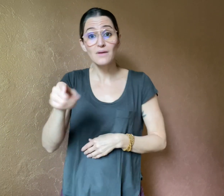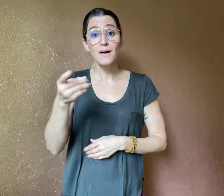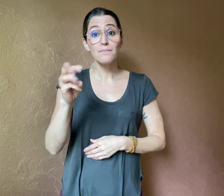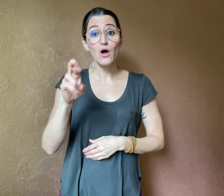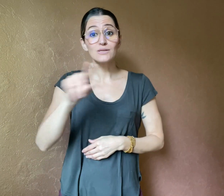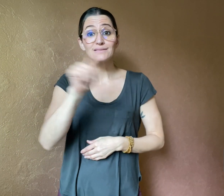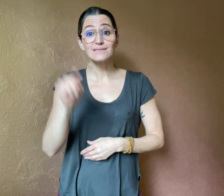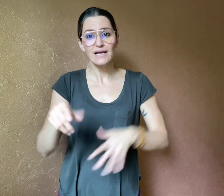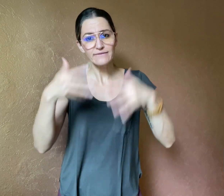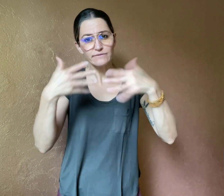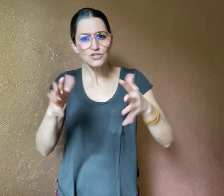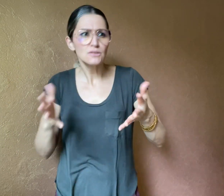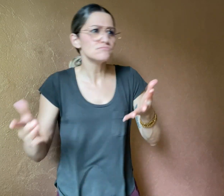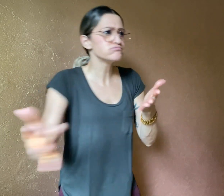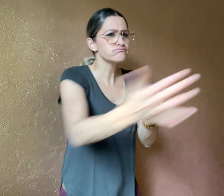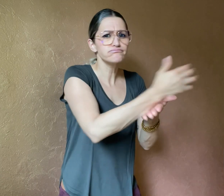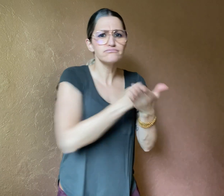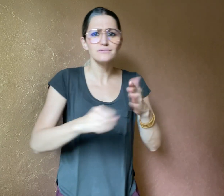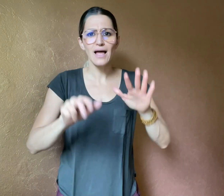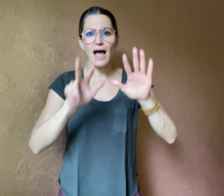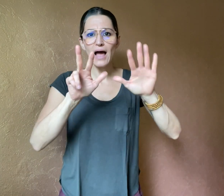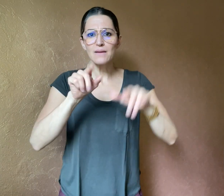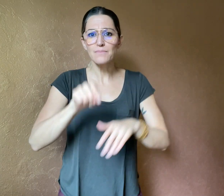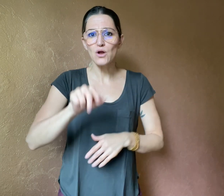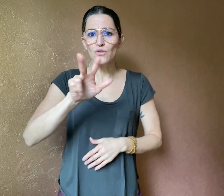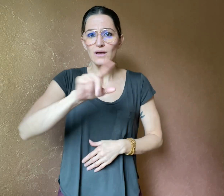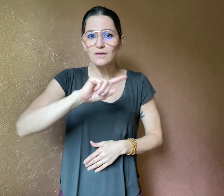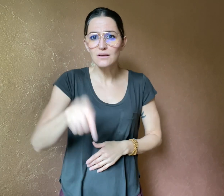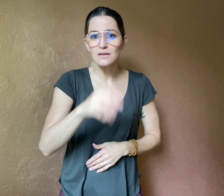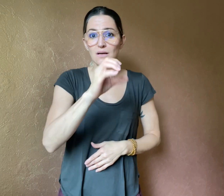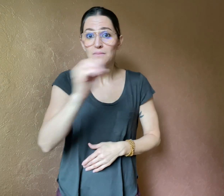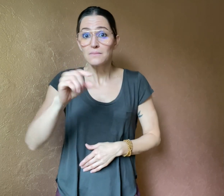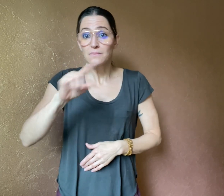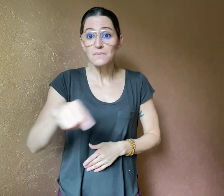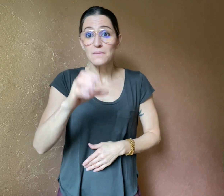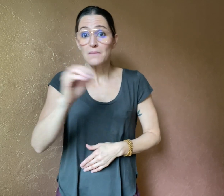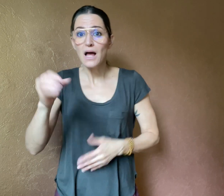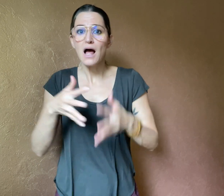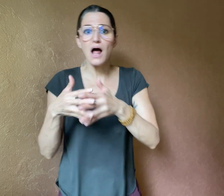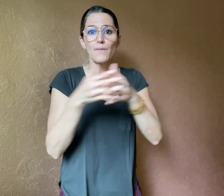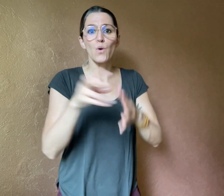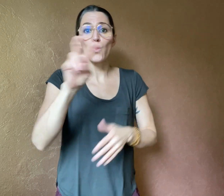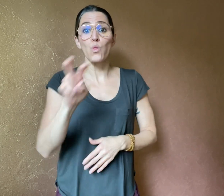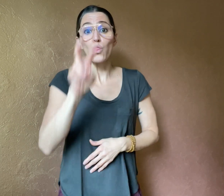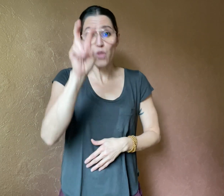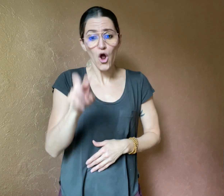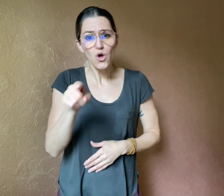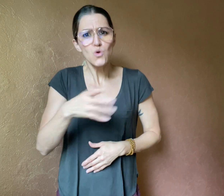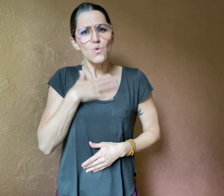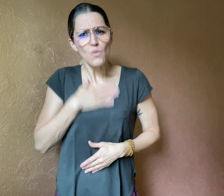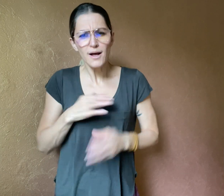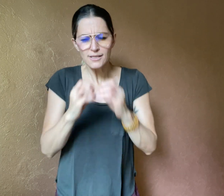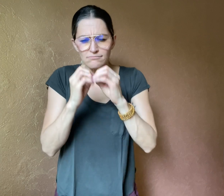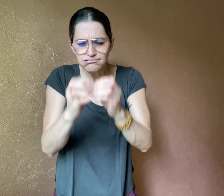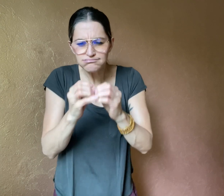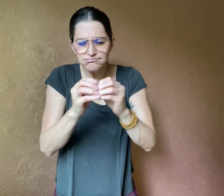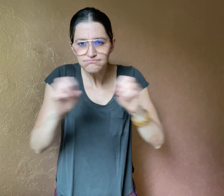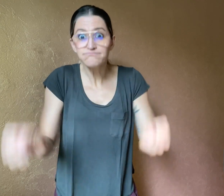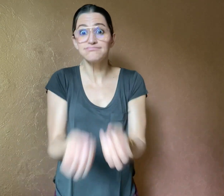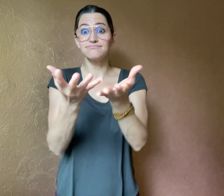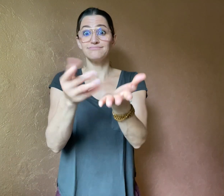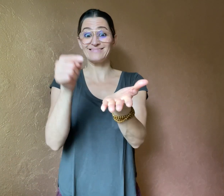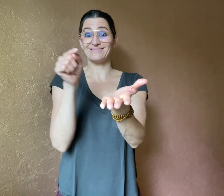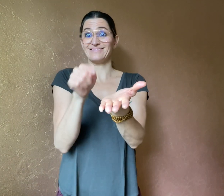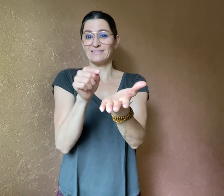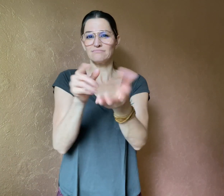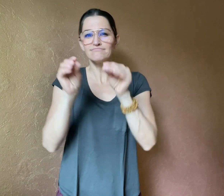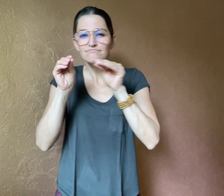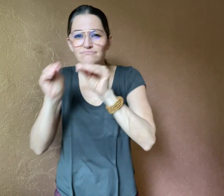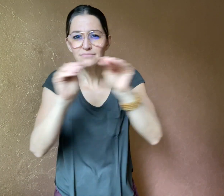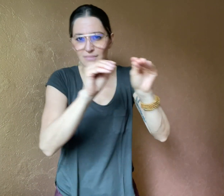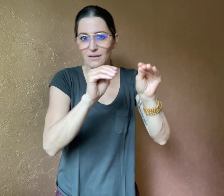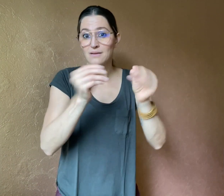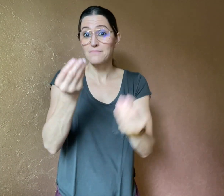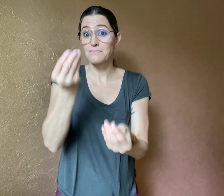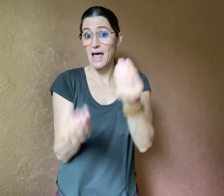to develop an educational game based on Harry Potter. PowerZ says they want